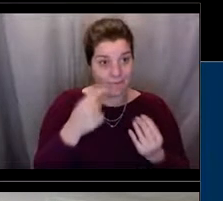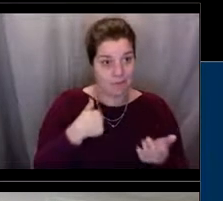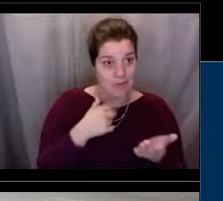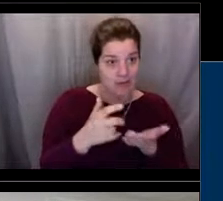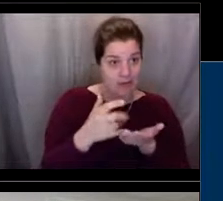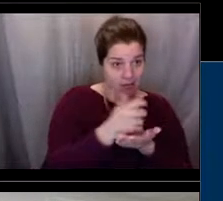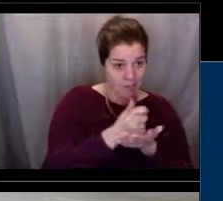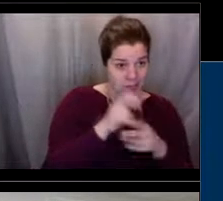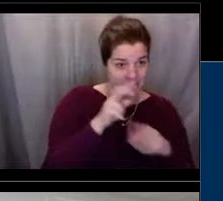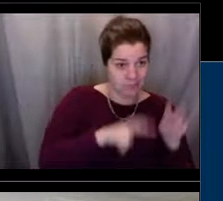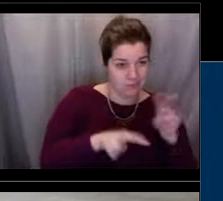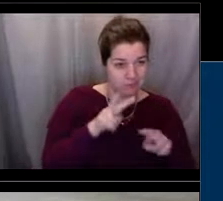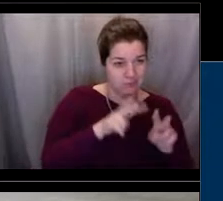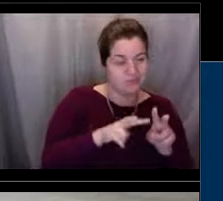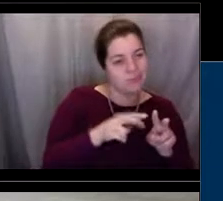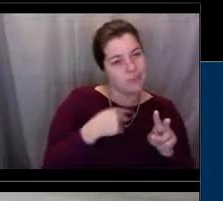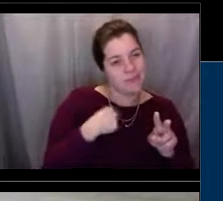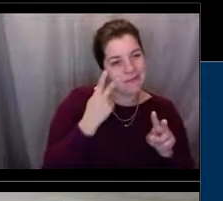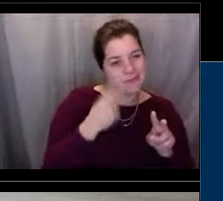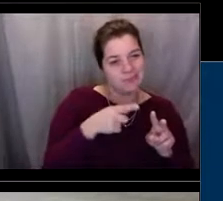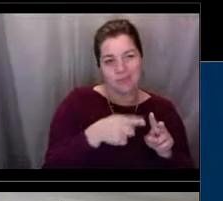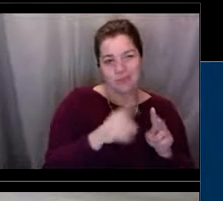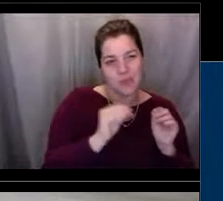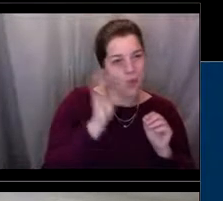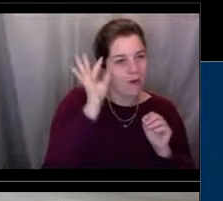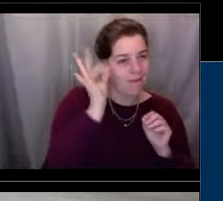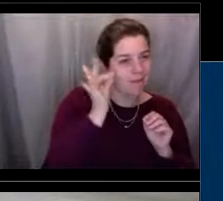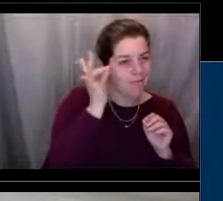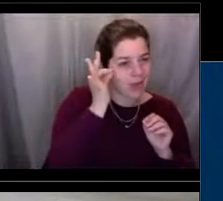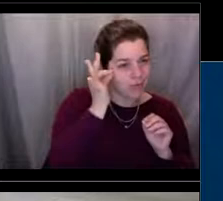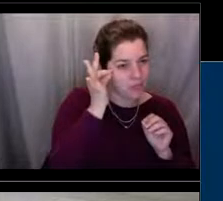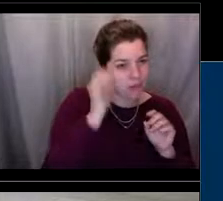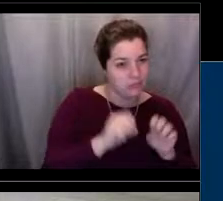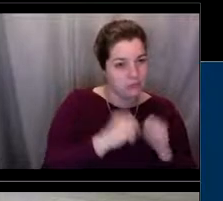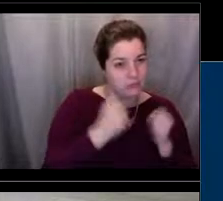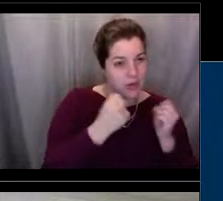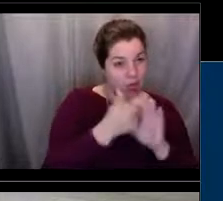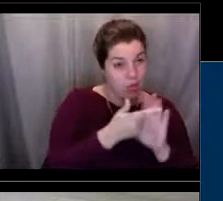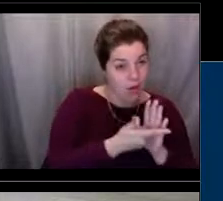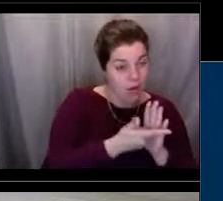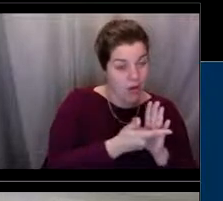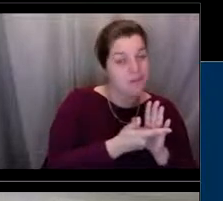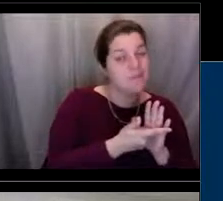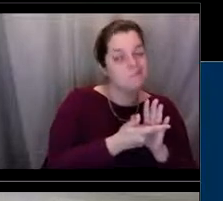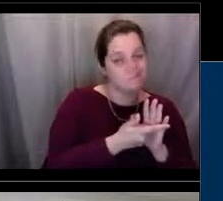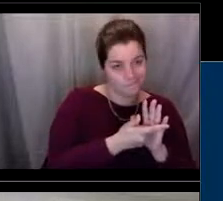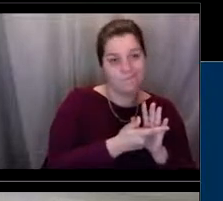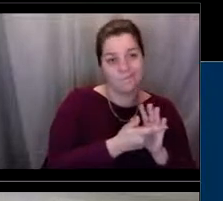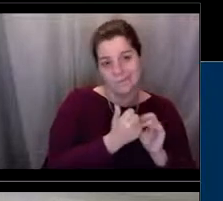that there isn't necessarily a federal violation, but there is a state violation, then we'll turn that over to one of our state partners,